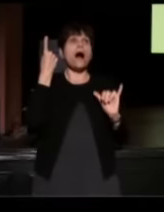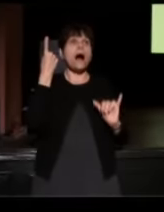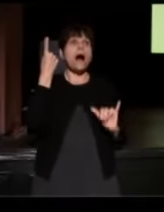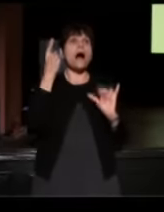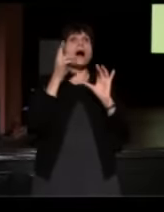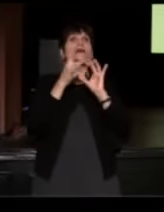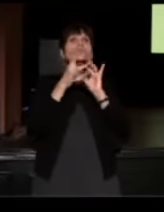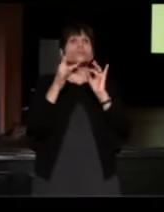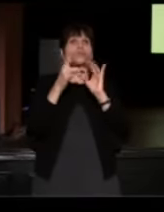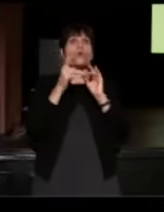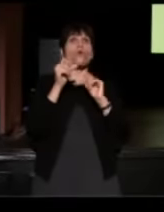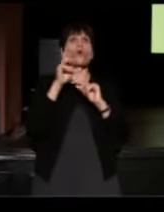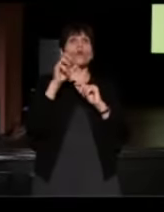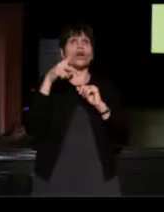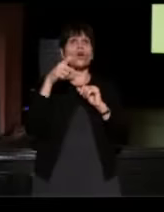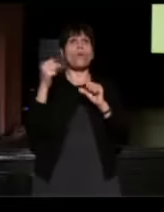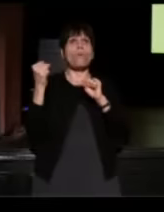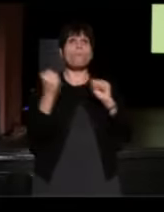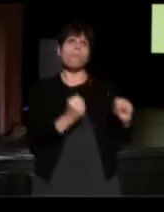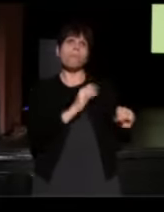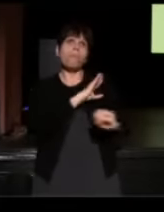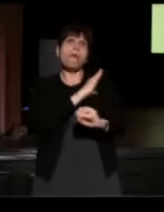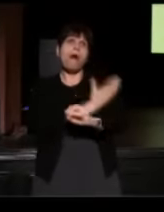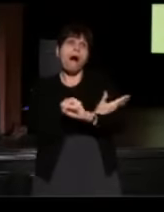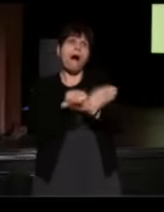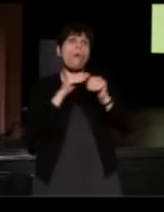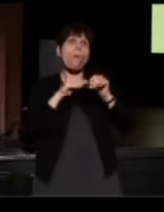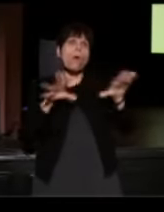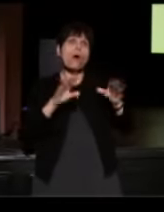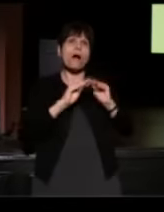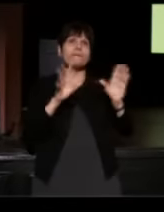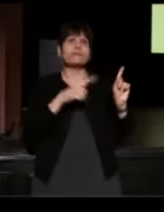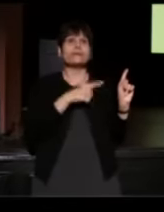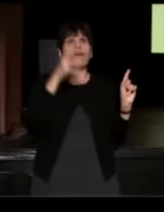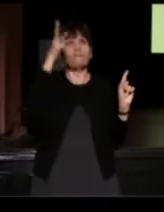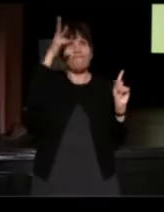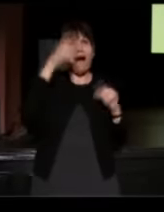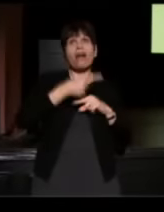I'm going to do one other foundational kind of Father's Day story for you.